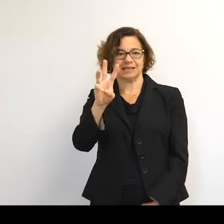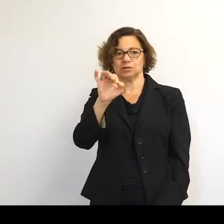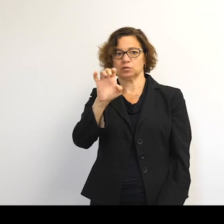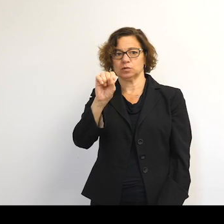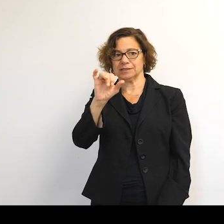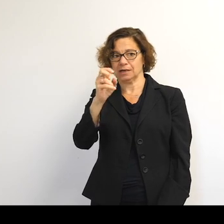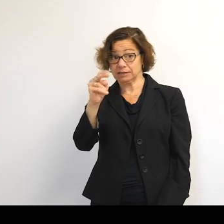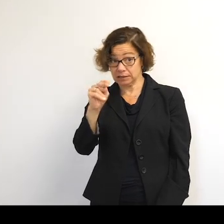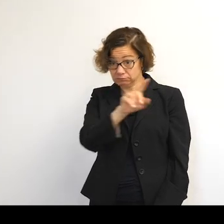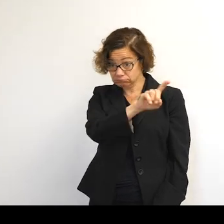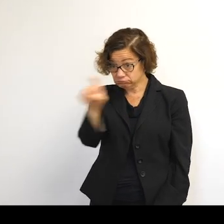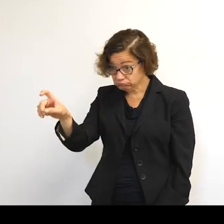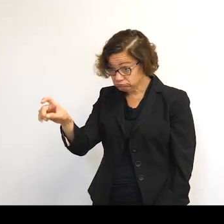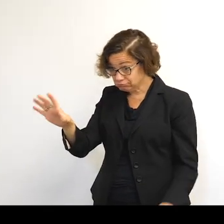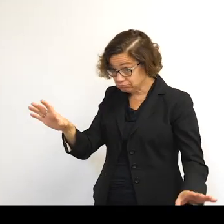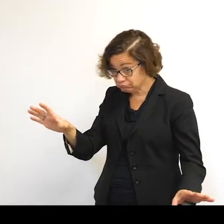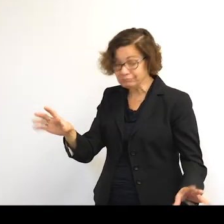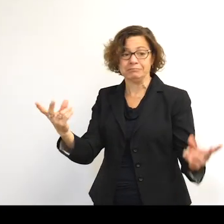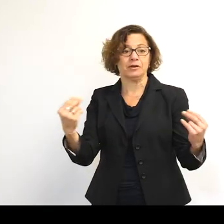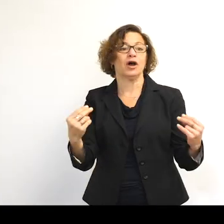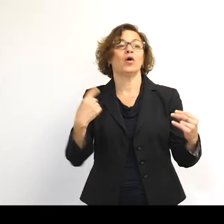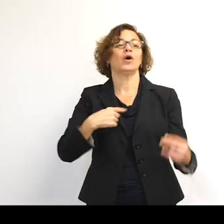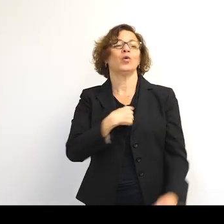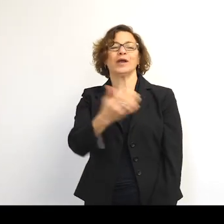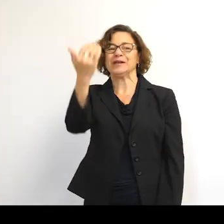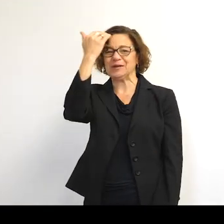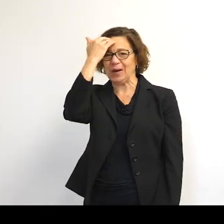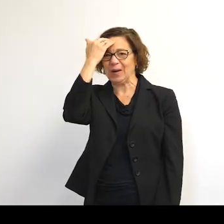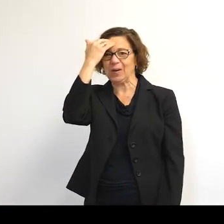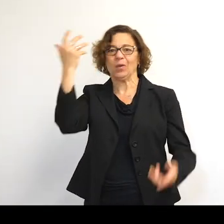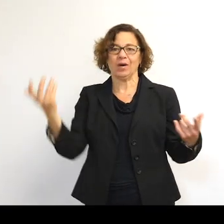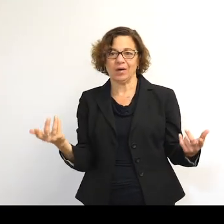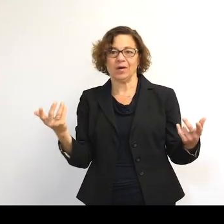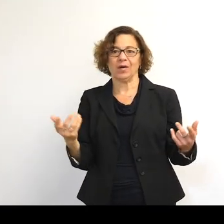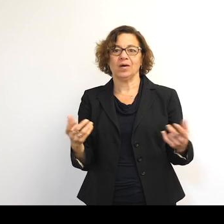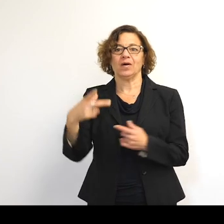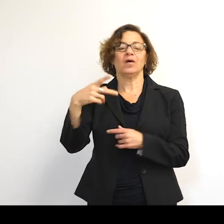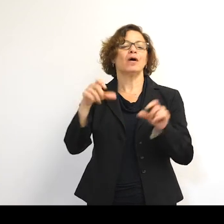OK, so what we learn-- a lot of work here is on probabilities.